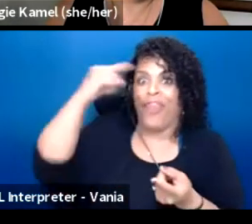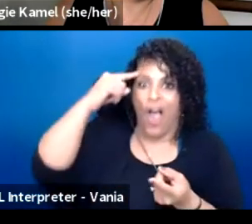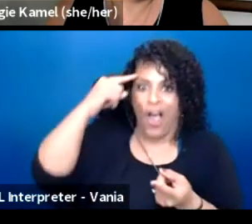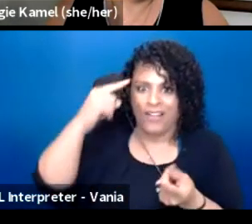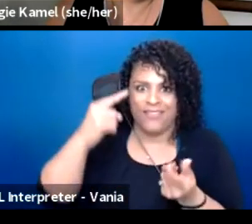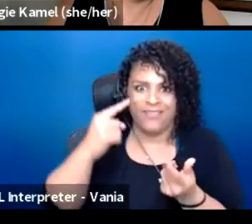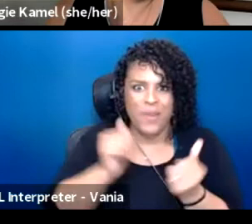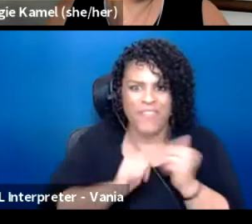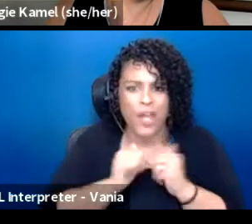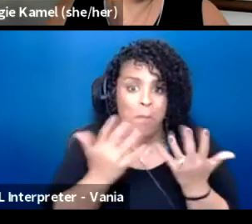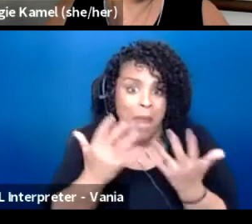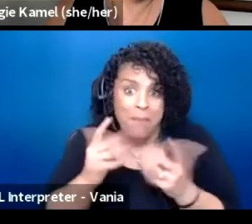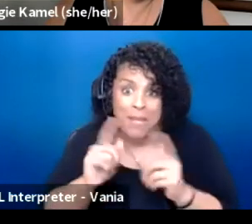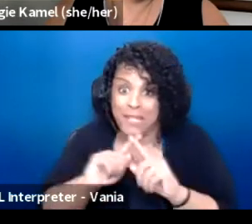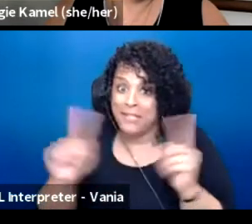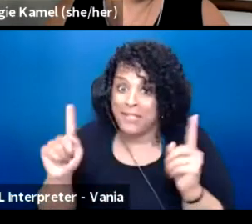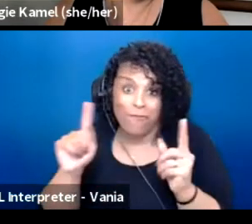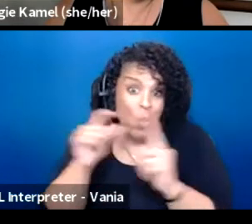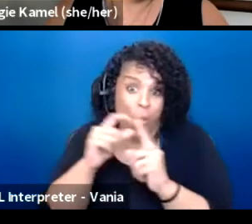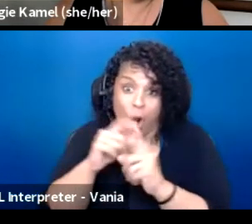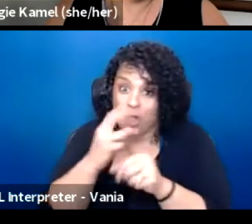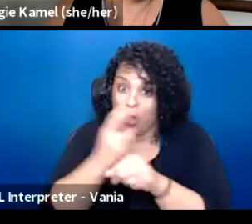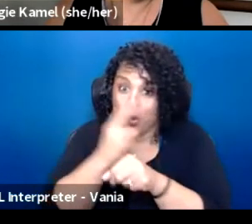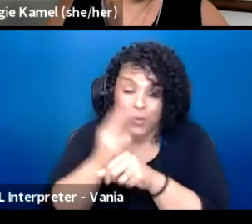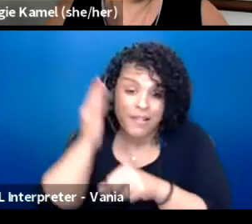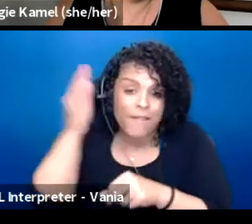and how that plays a part as a society.